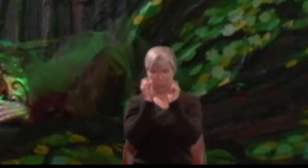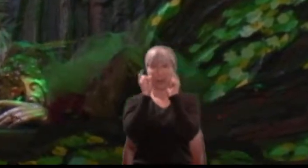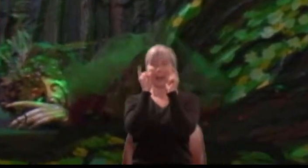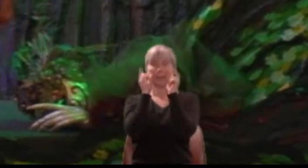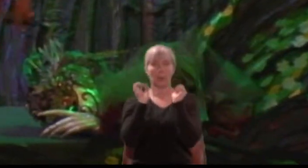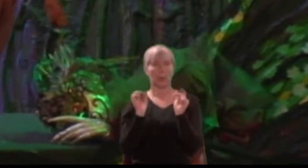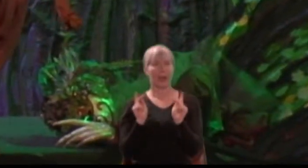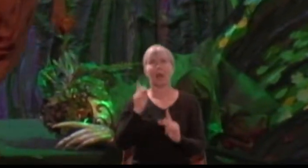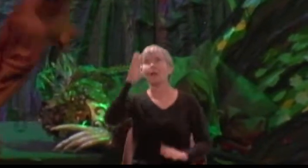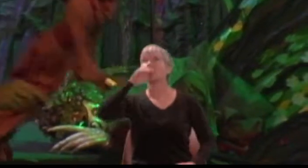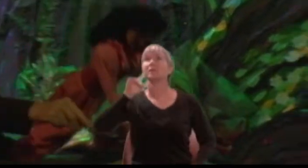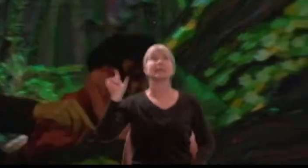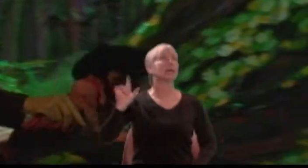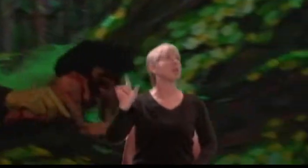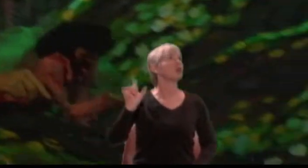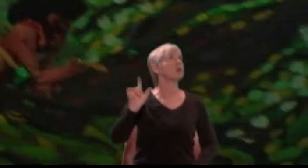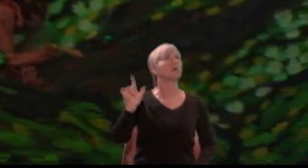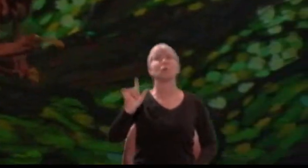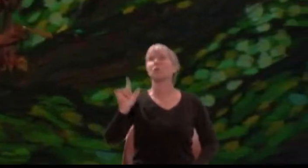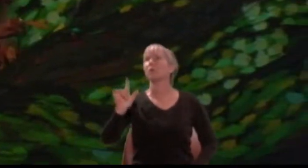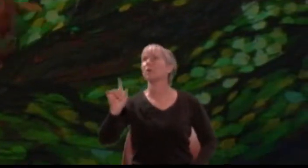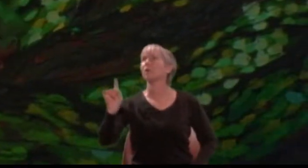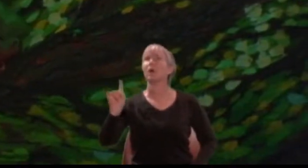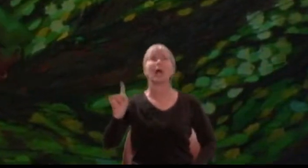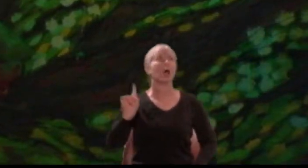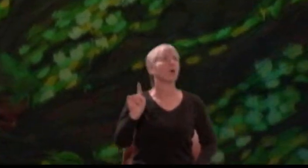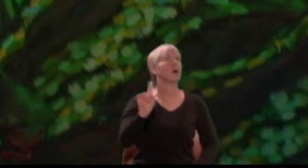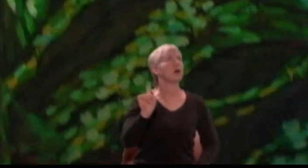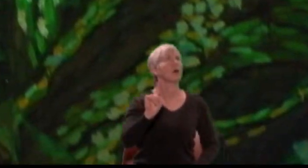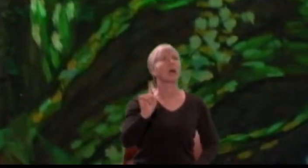What, removed? Lysander!